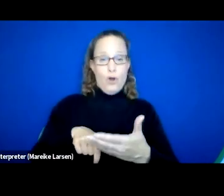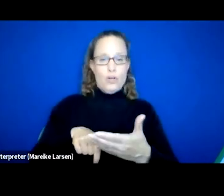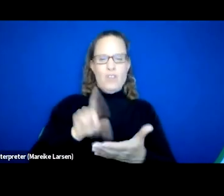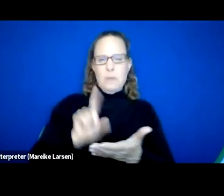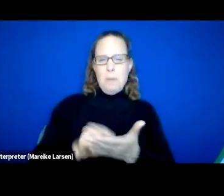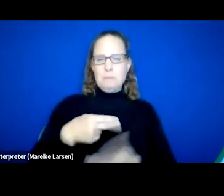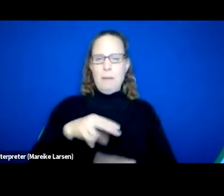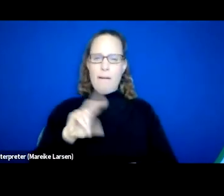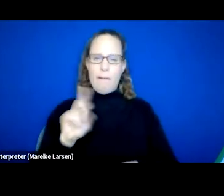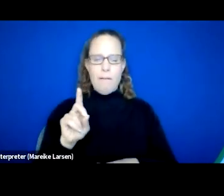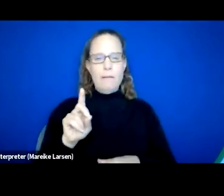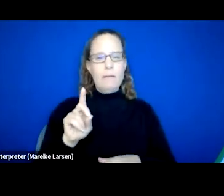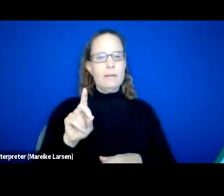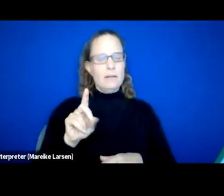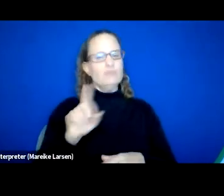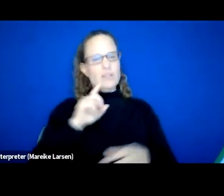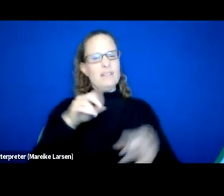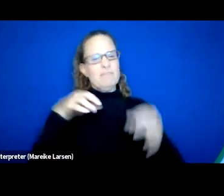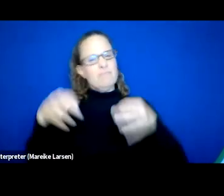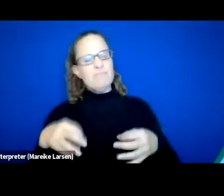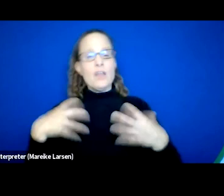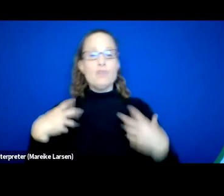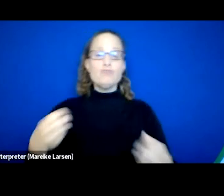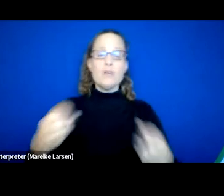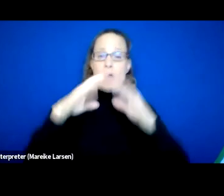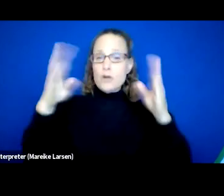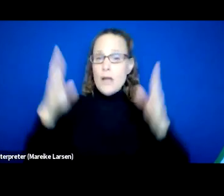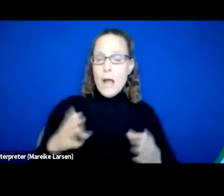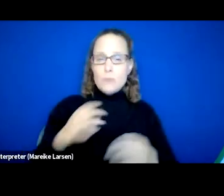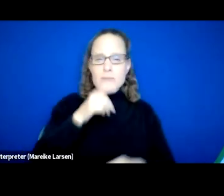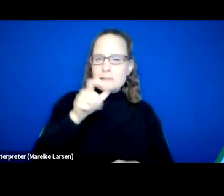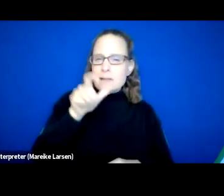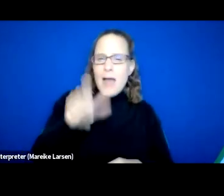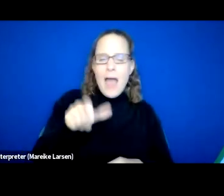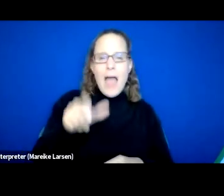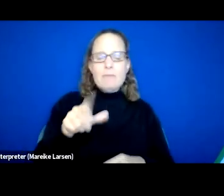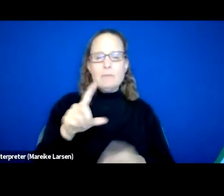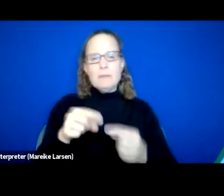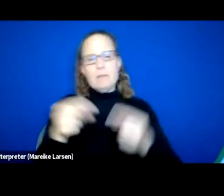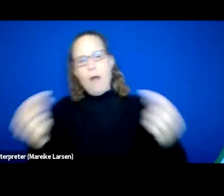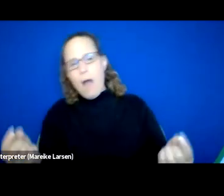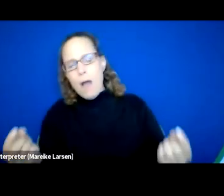really kind of articulates that Recovery Housing doesn't have to be antithetical or the opposite of Housing First,